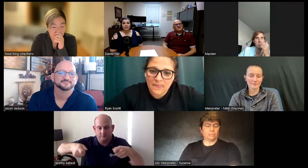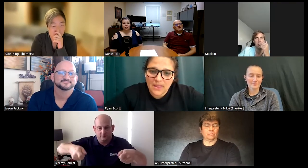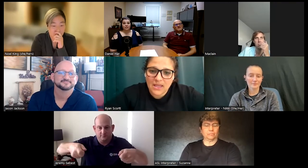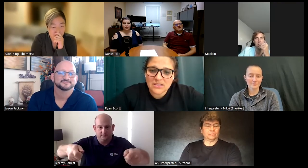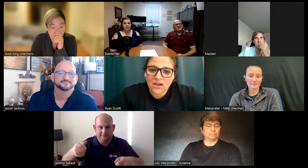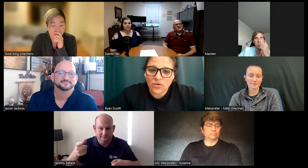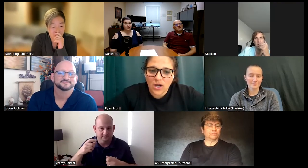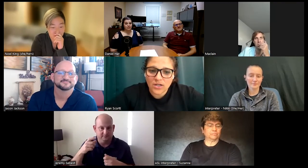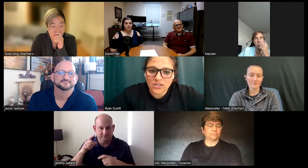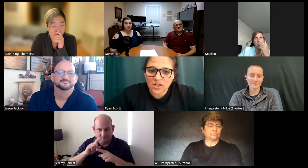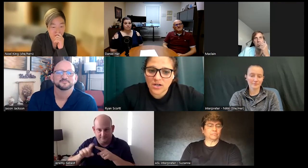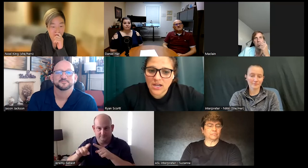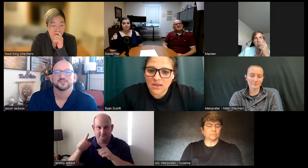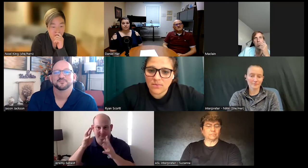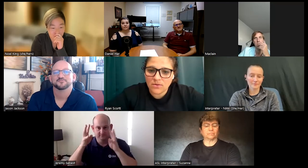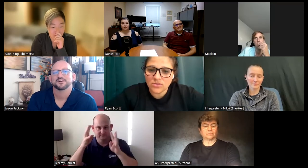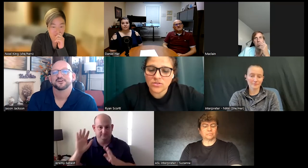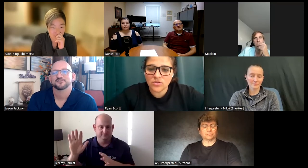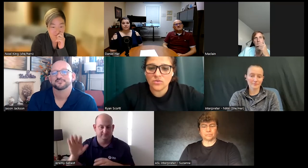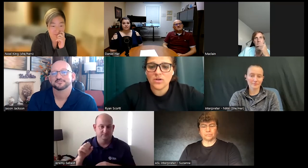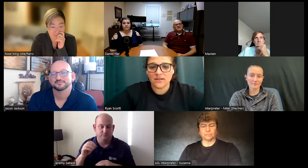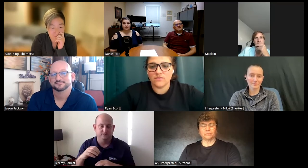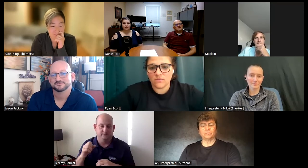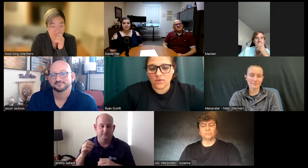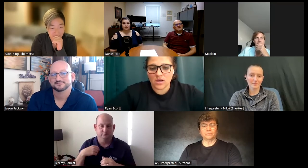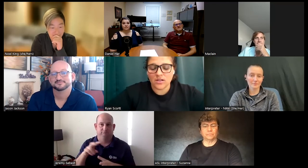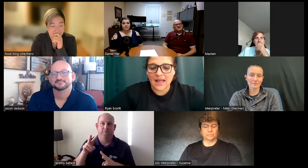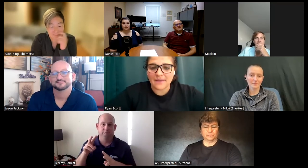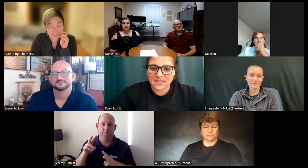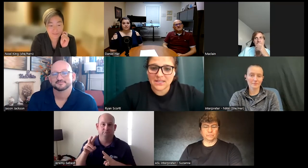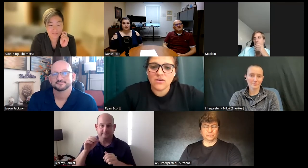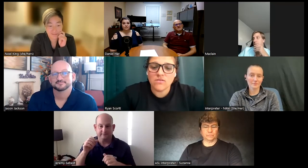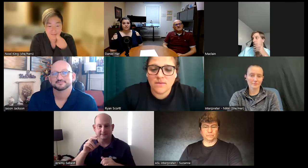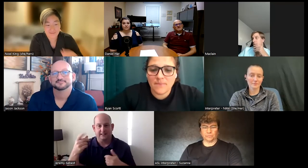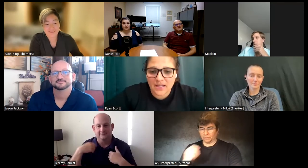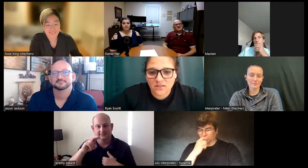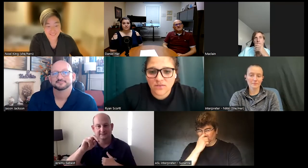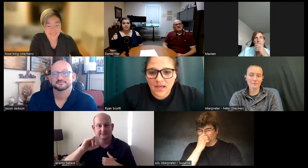and how the Walkers are able to kind of uh collapse in and out the patent for